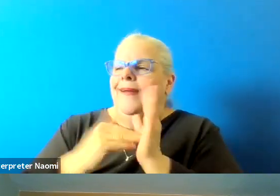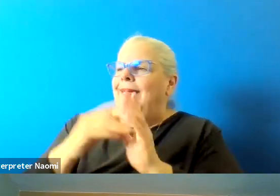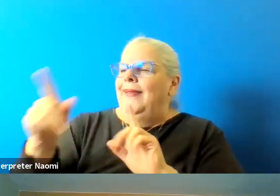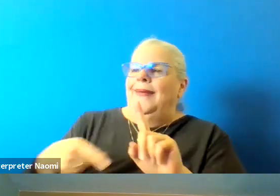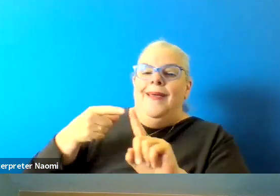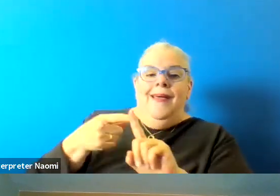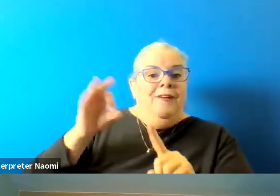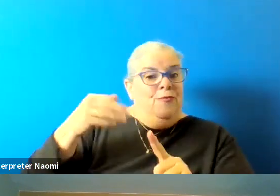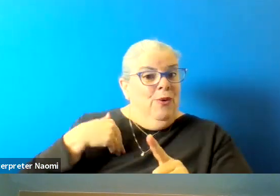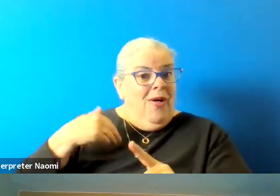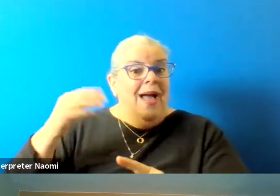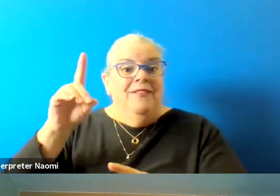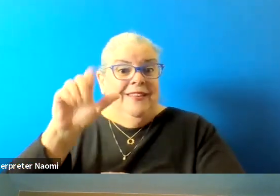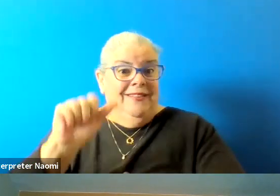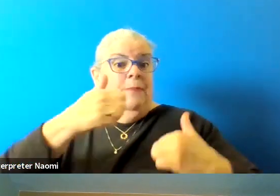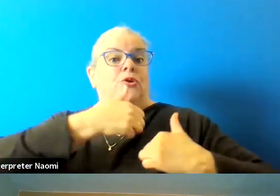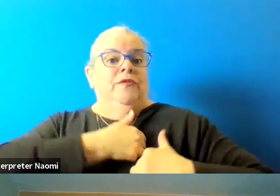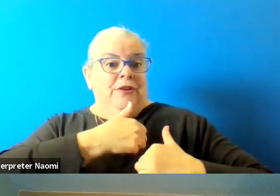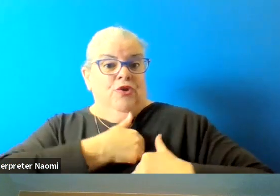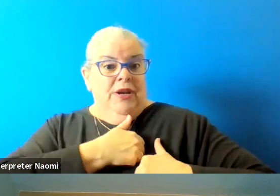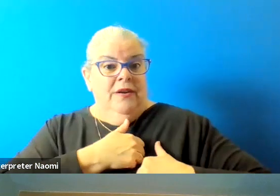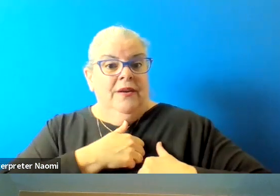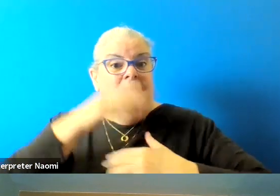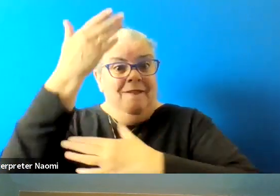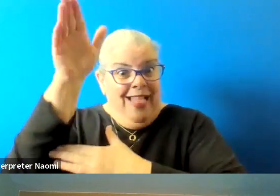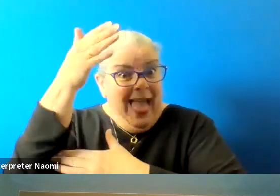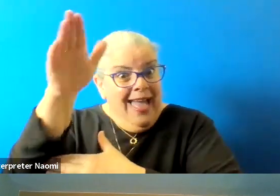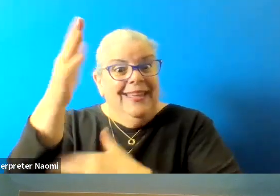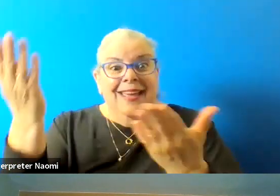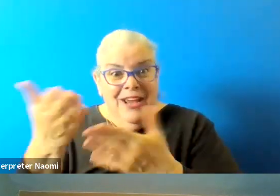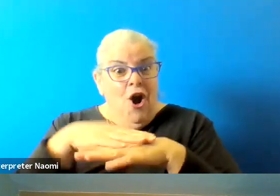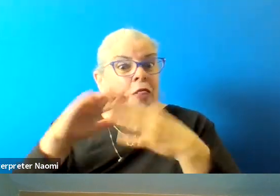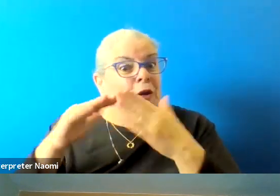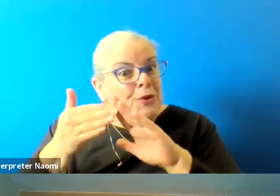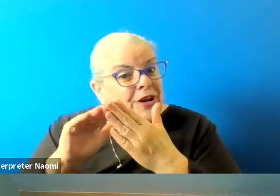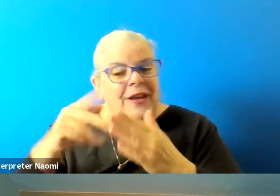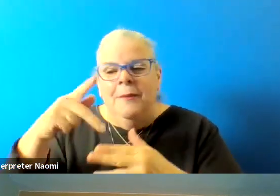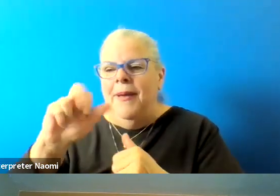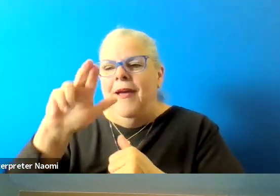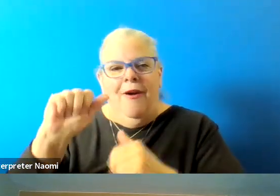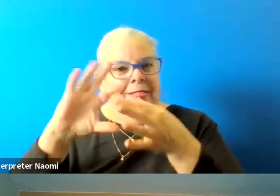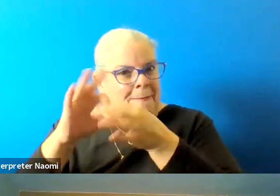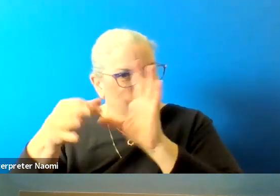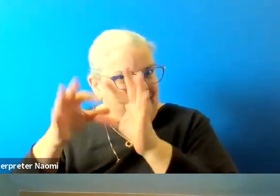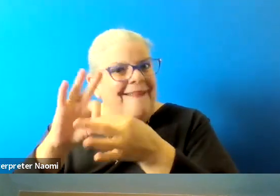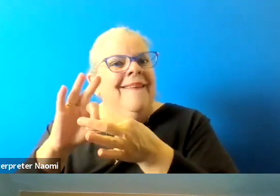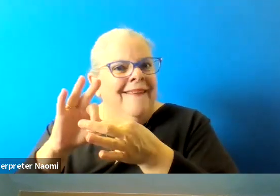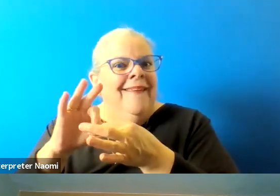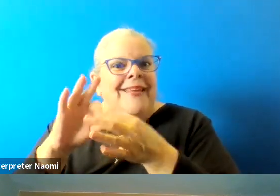and disabled veteran flag on our community, which were gladly, which we gladly do and have done for the last many decades.